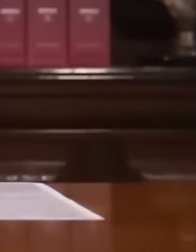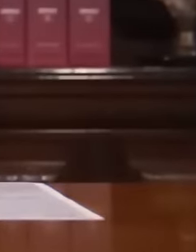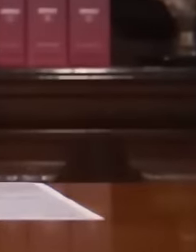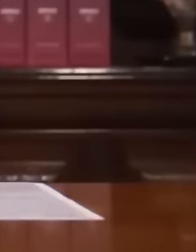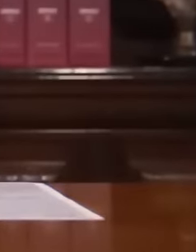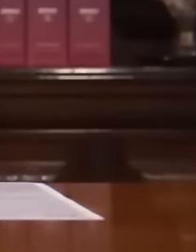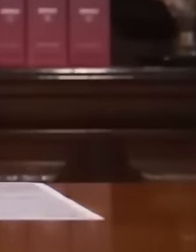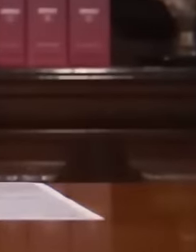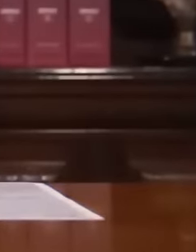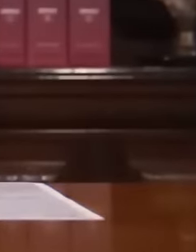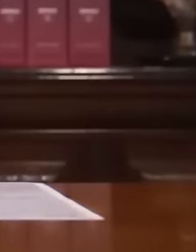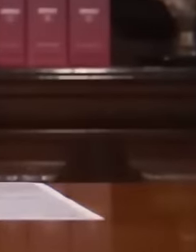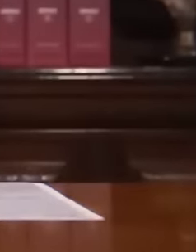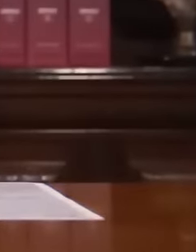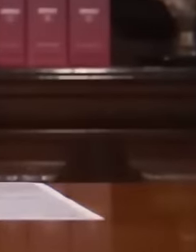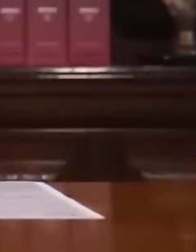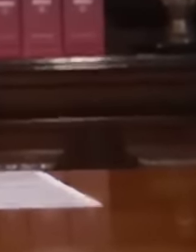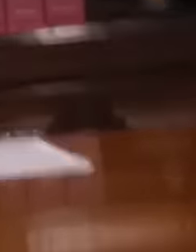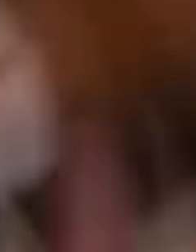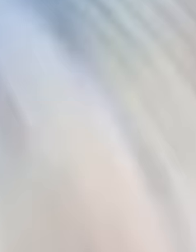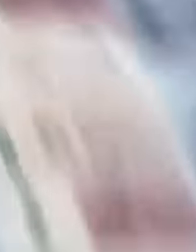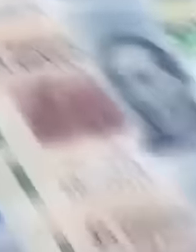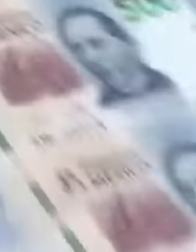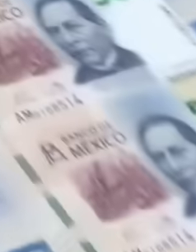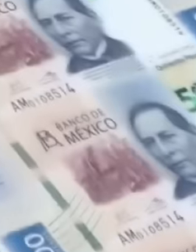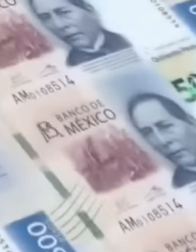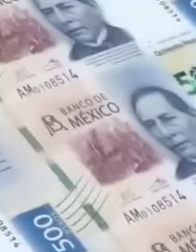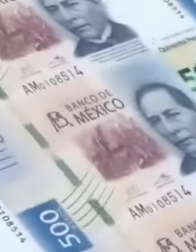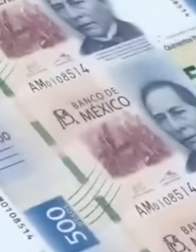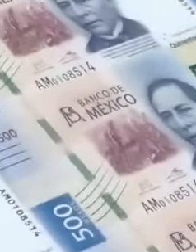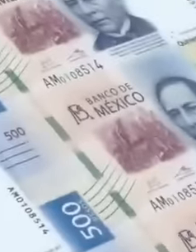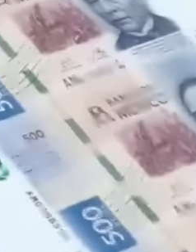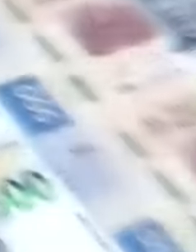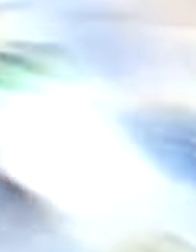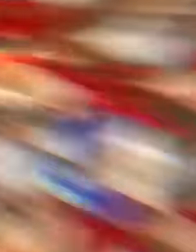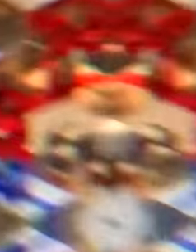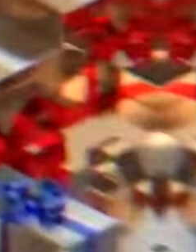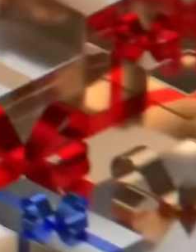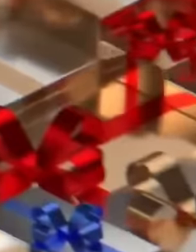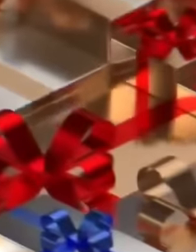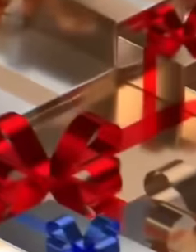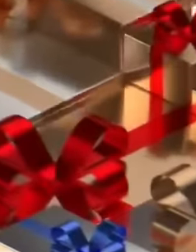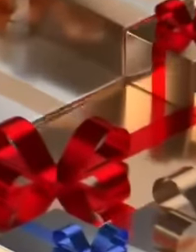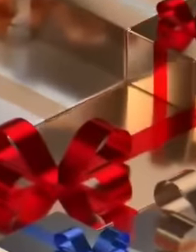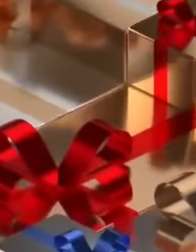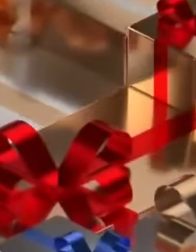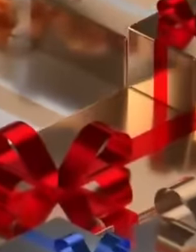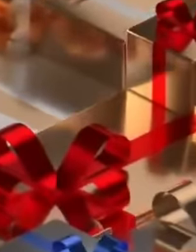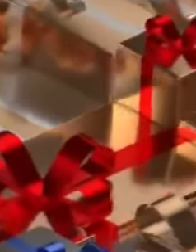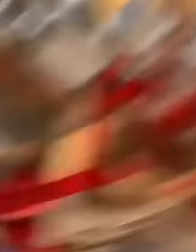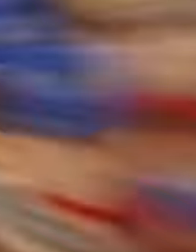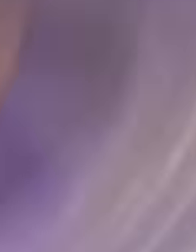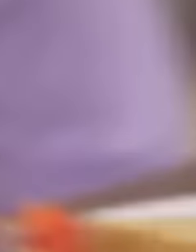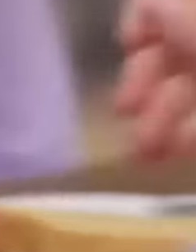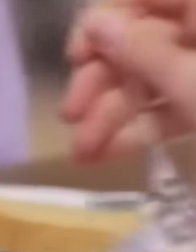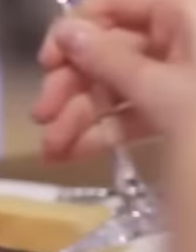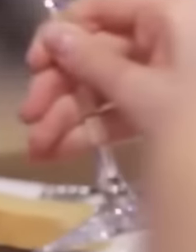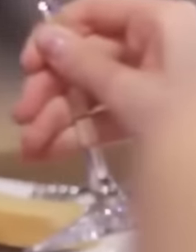López Obrador. There are 50 million pesos for Father's Day and